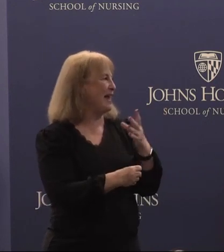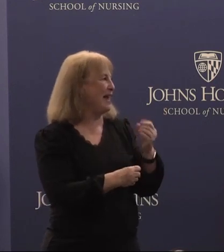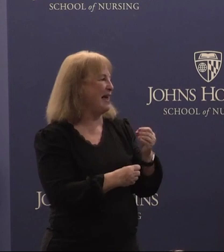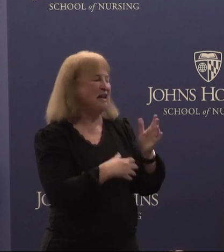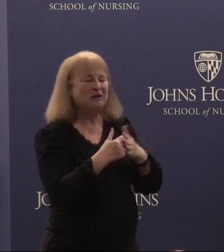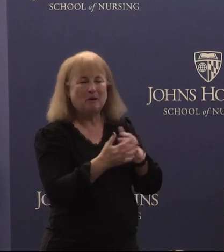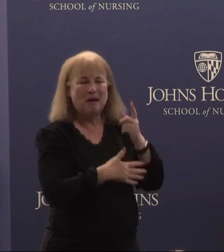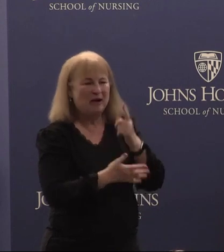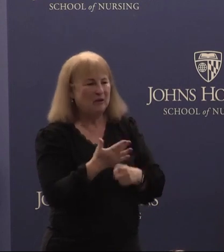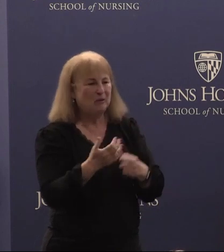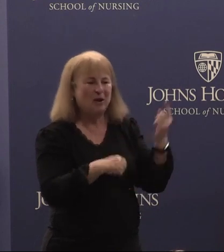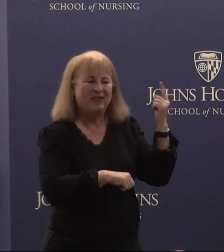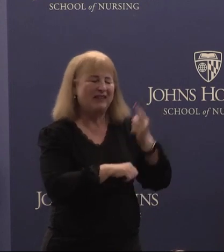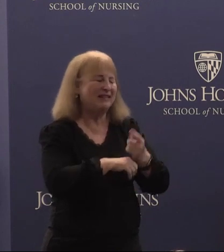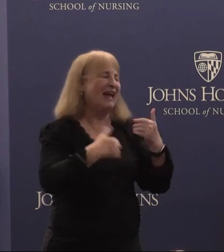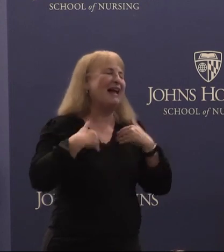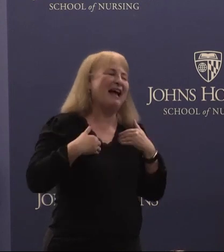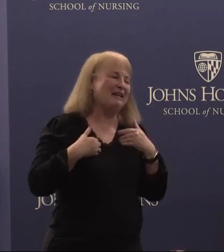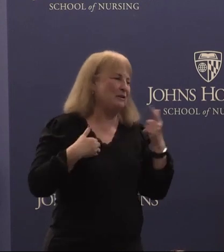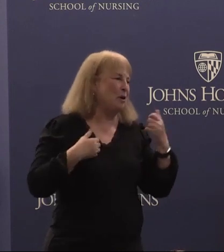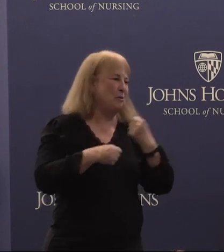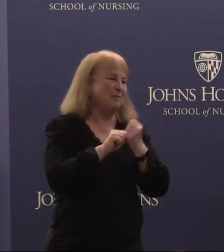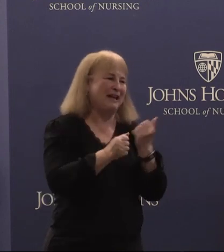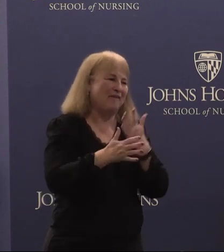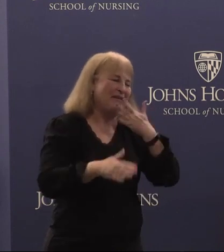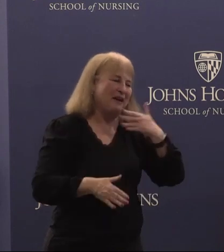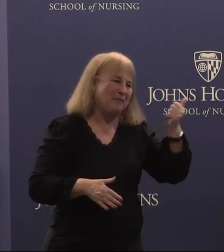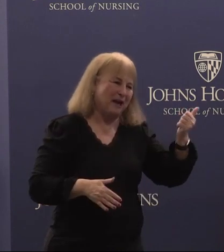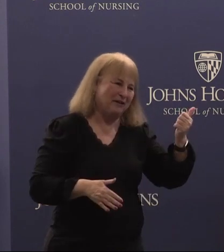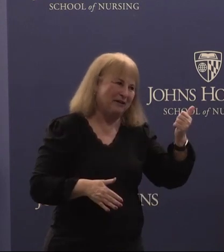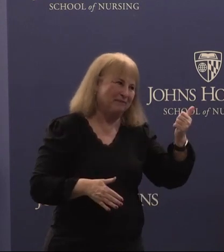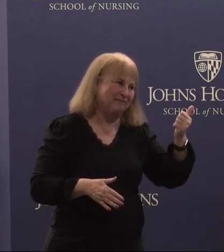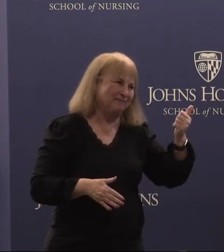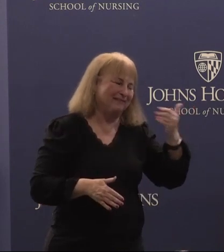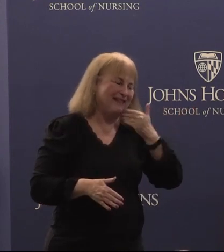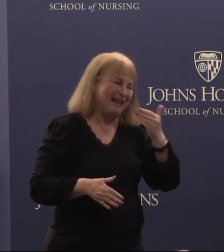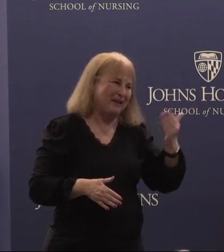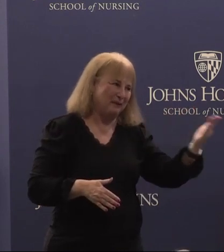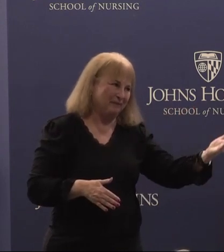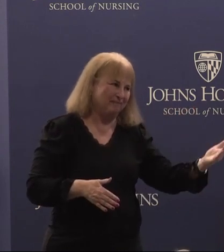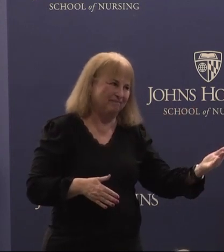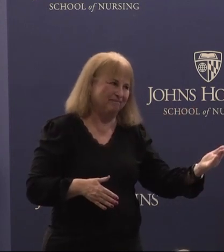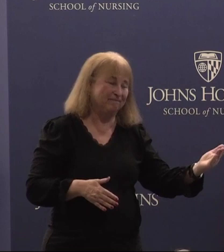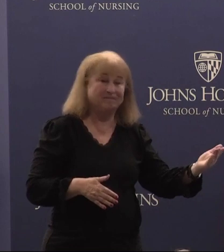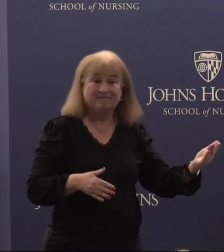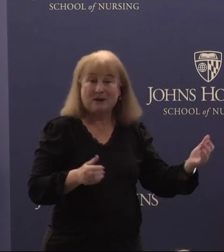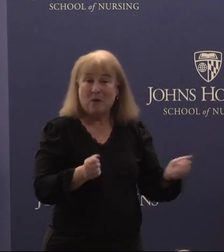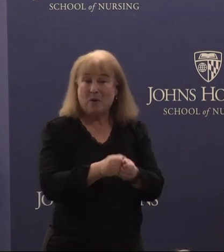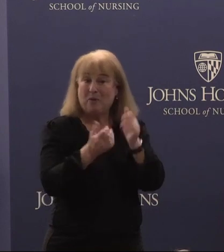what the day holds you always make everything better. Thank you, and with that thank you